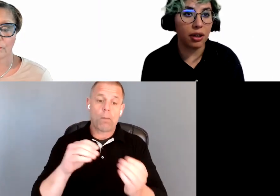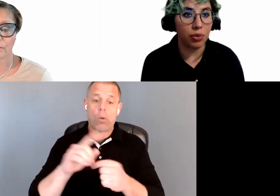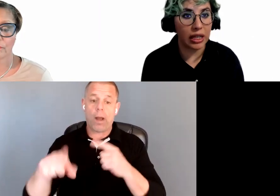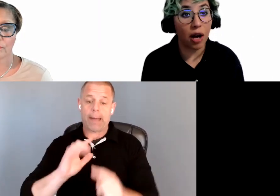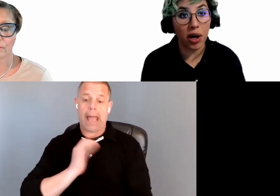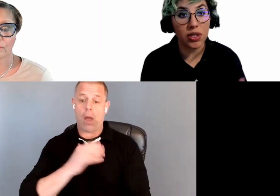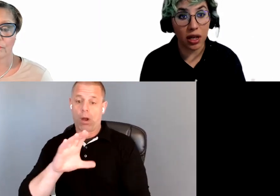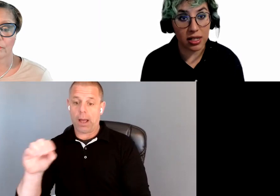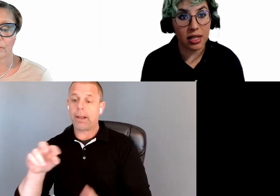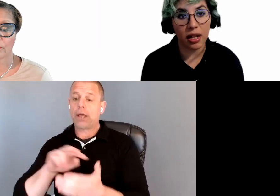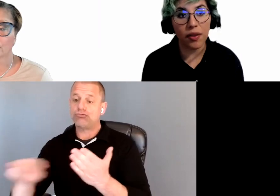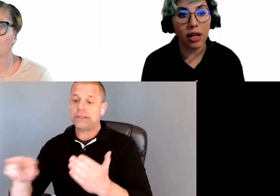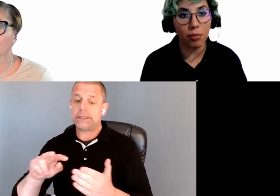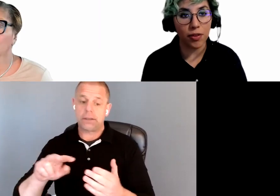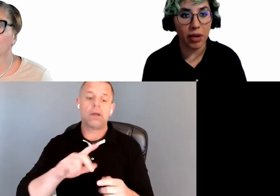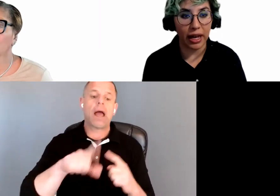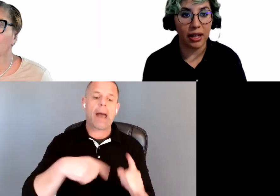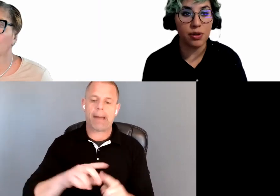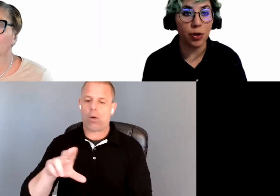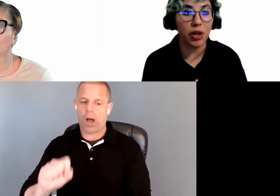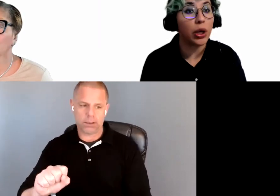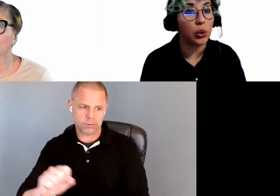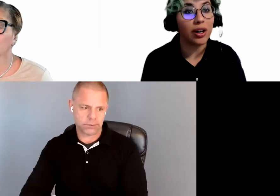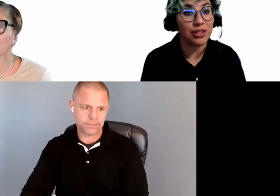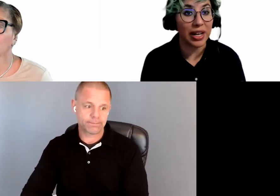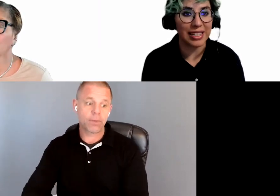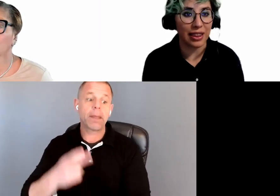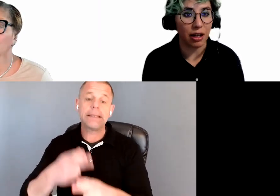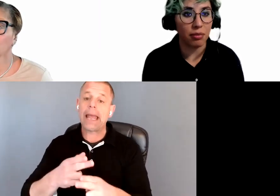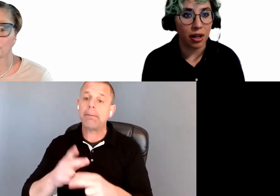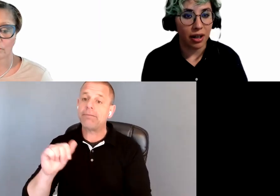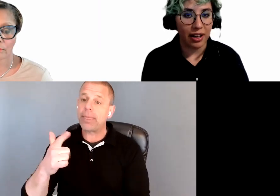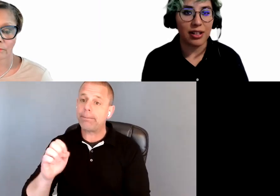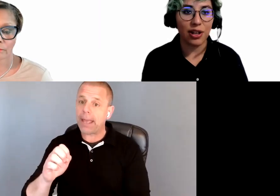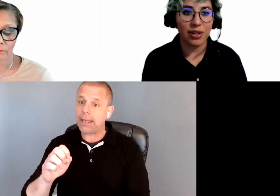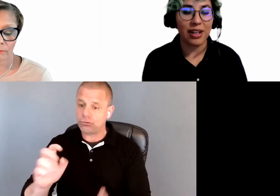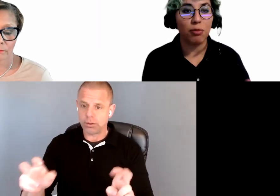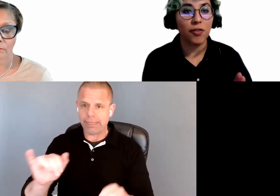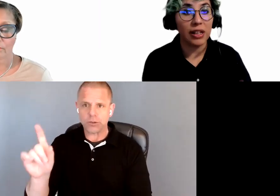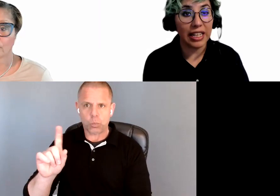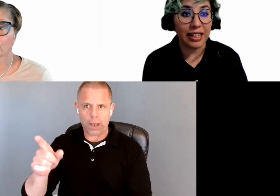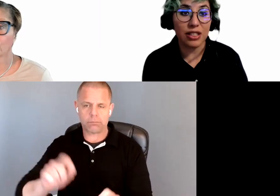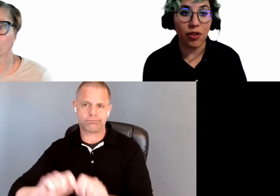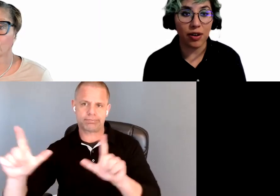read About Us." The name of the page is where you are directing them. It is also the link, so there